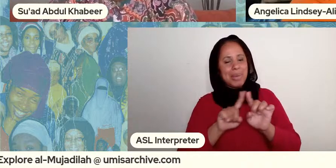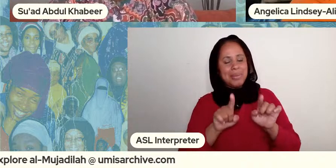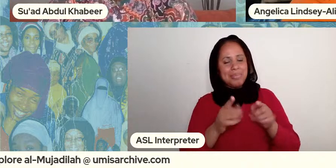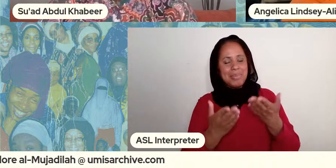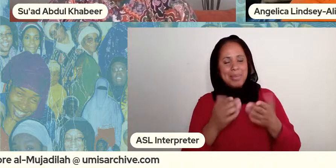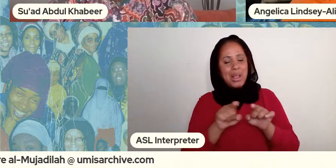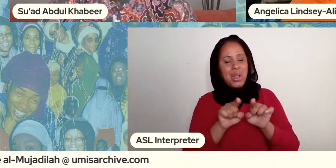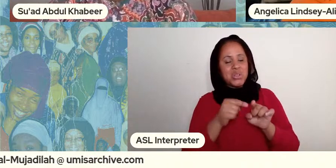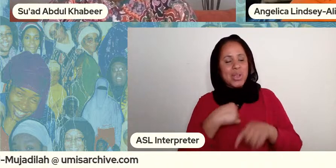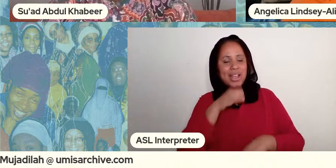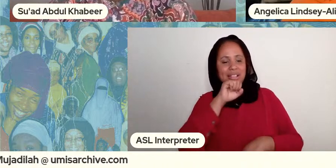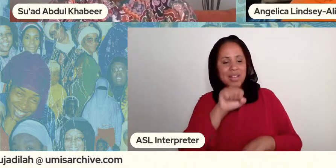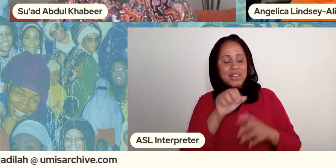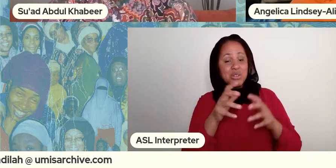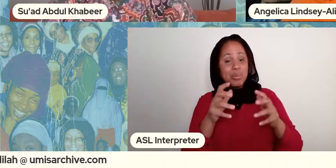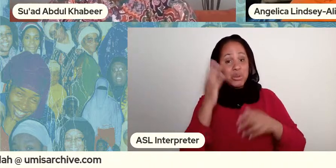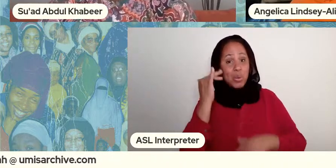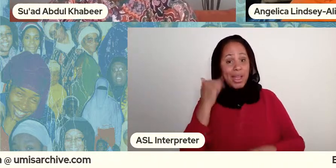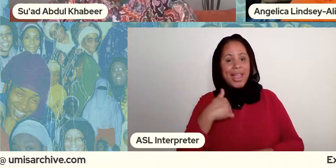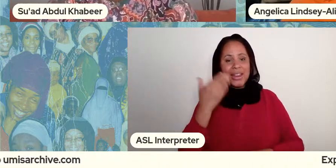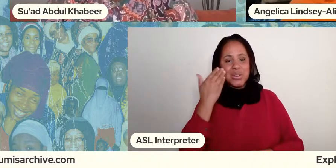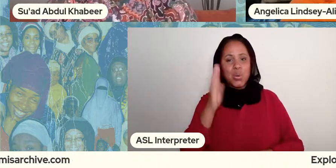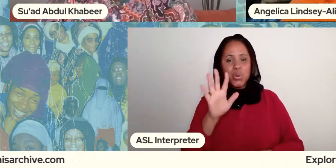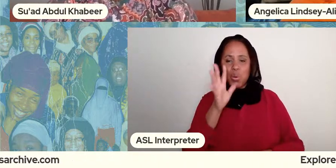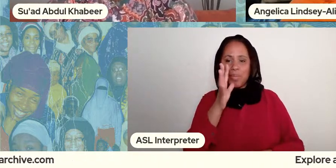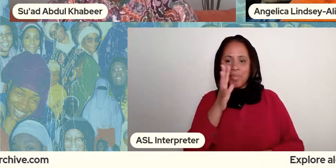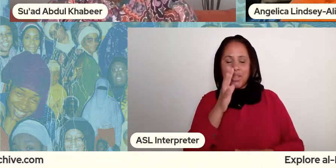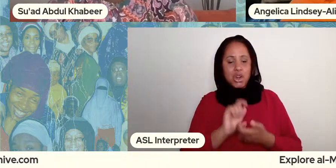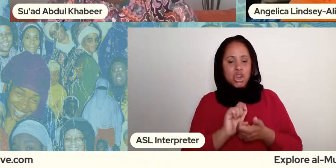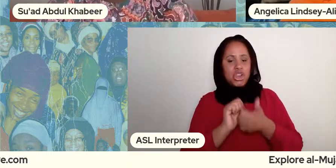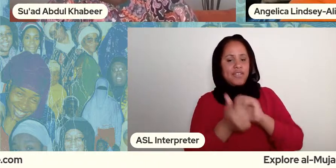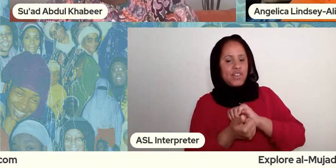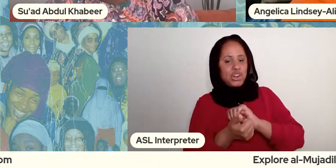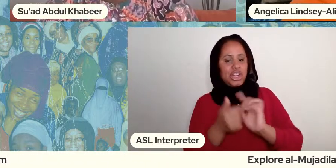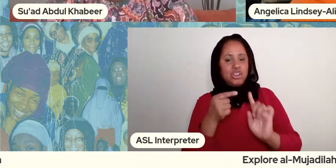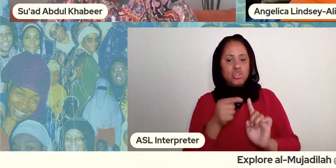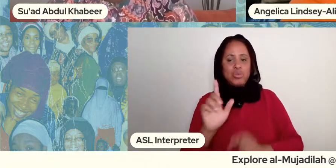it so much because i know that your mother you know converted to islam and she came out guns